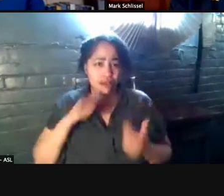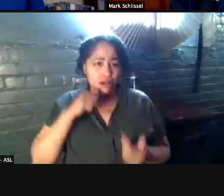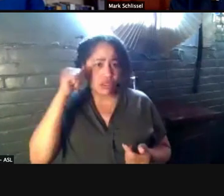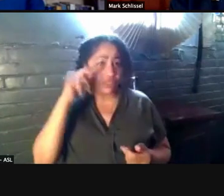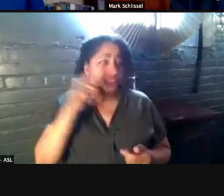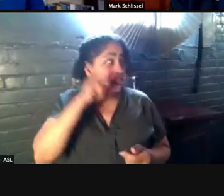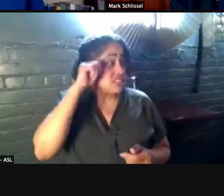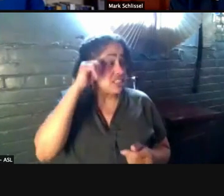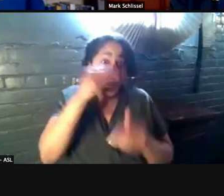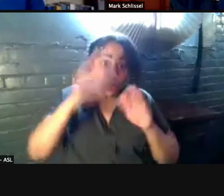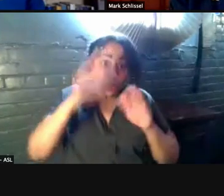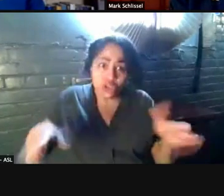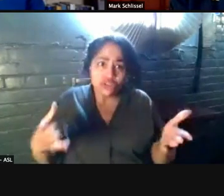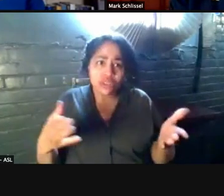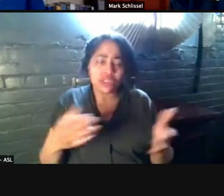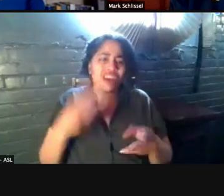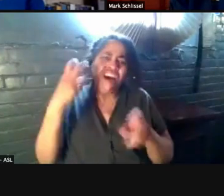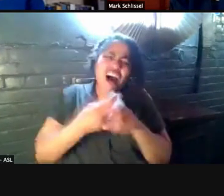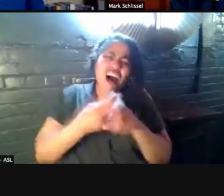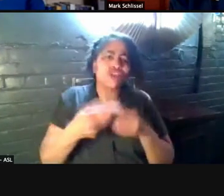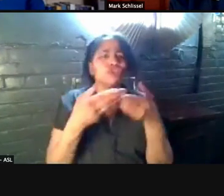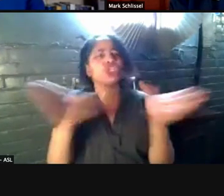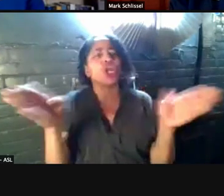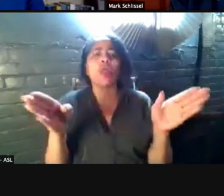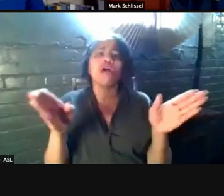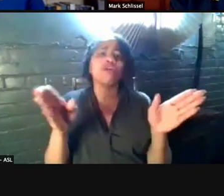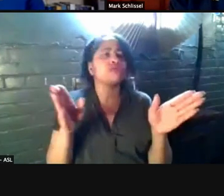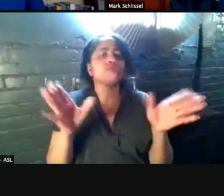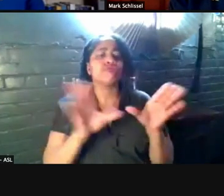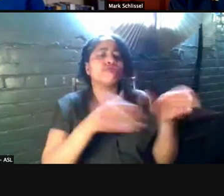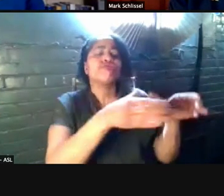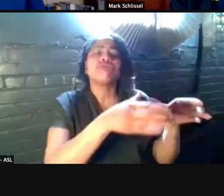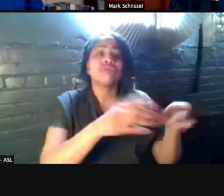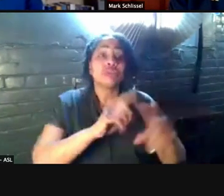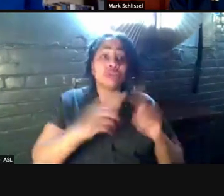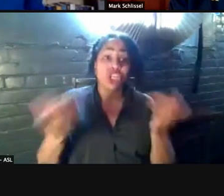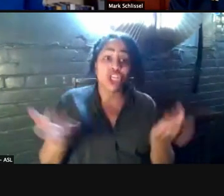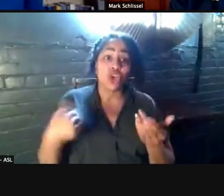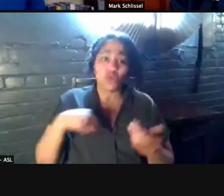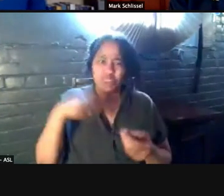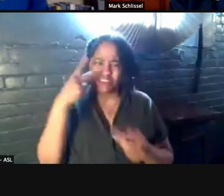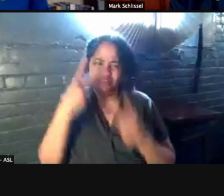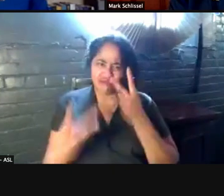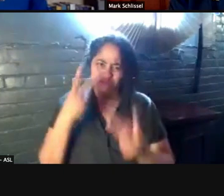And, you know, it's hard to generalize but we at Michigan Medicine are also seeing younger patients with severe illness and